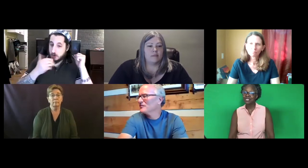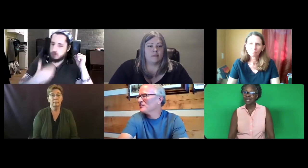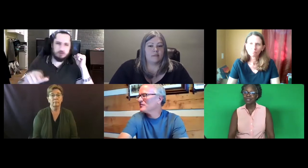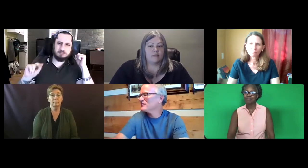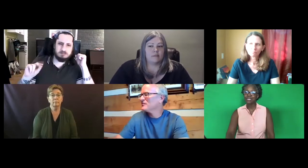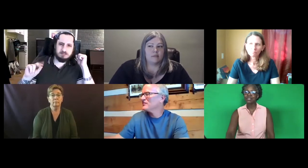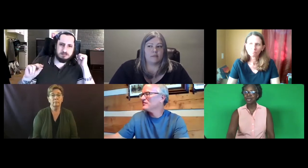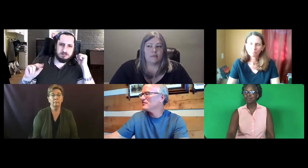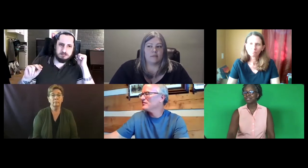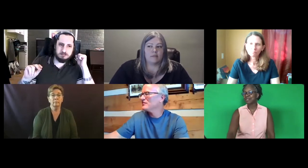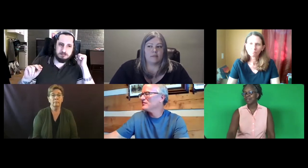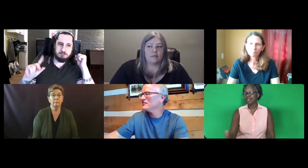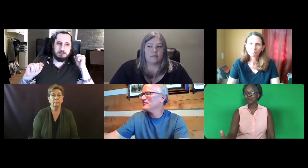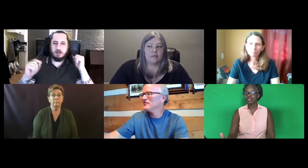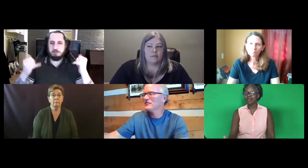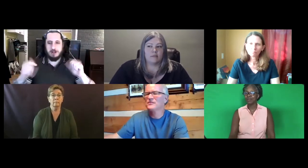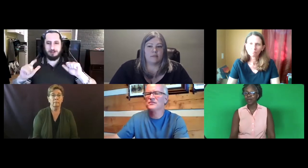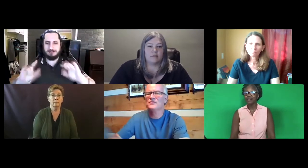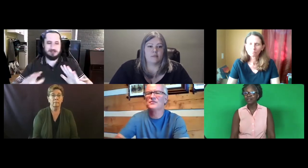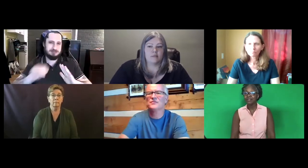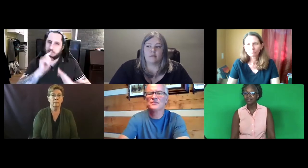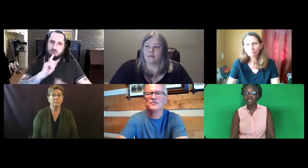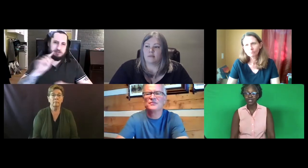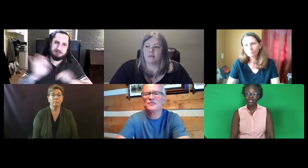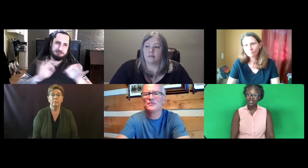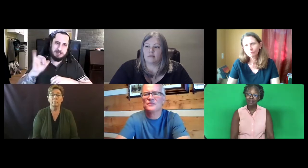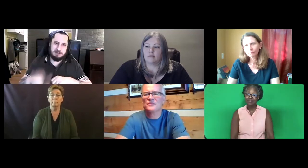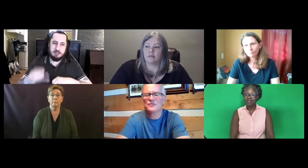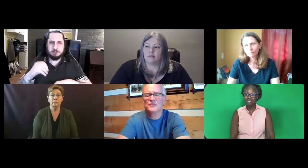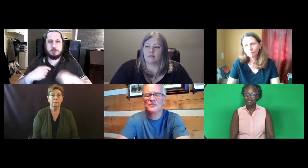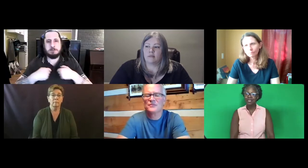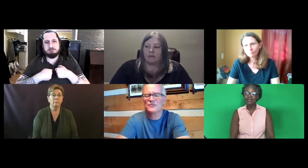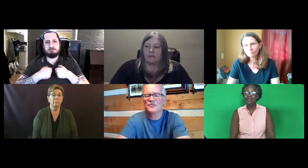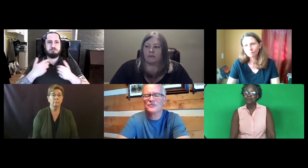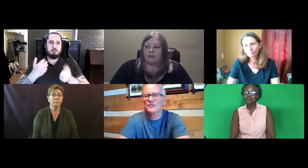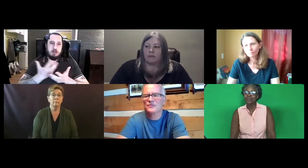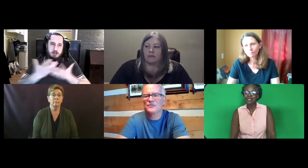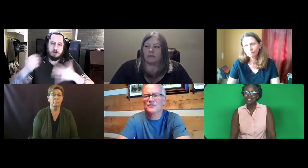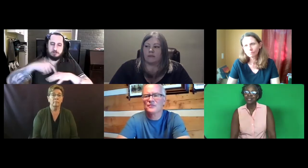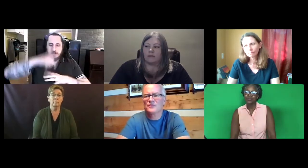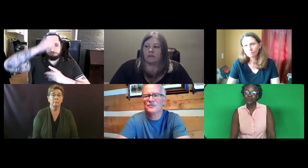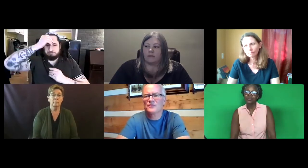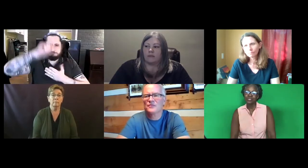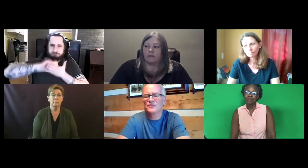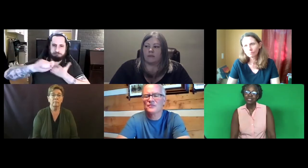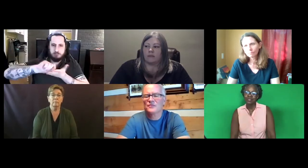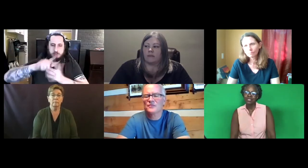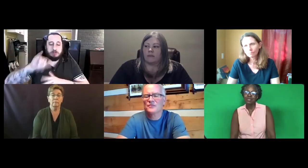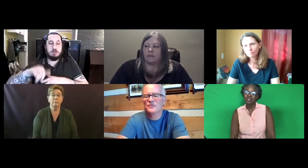what that means? Does that mean they don't sign well? They're not a good signer so to speak? So those are some of the issues that we talked about.